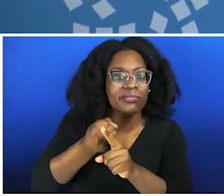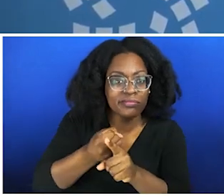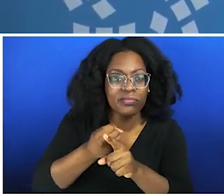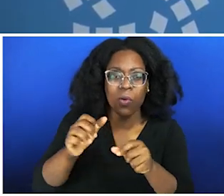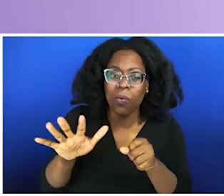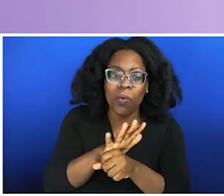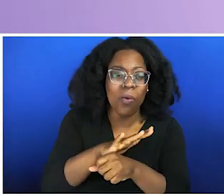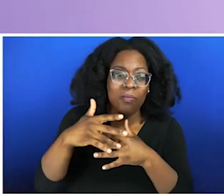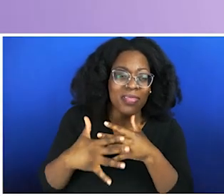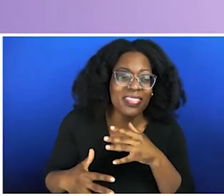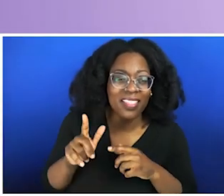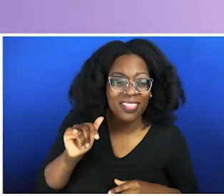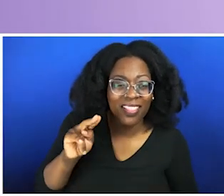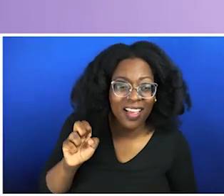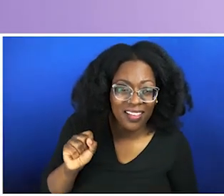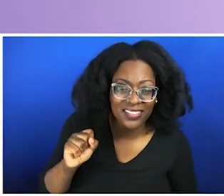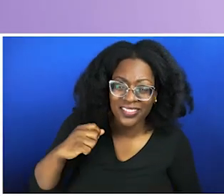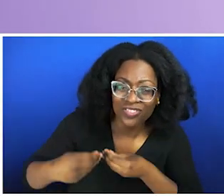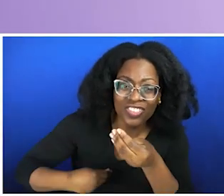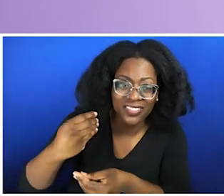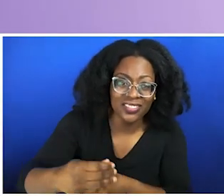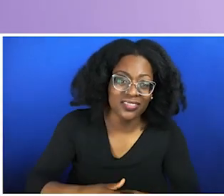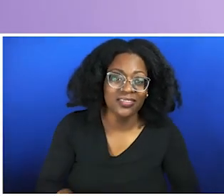get there. Some of the long-term impacts is the emotional dysregulation. Because when